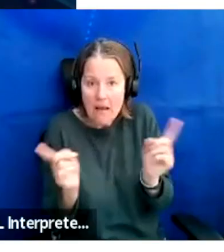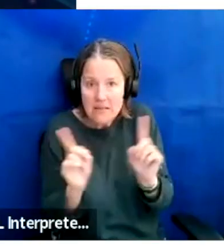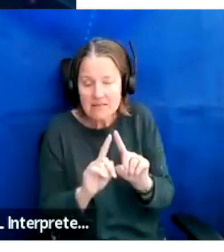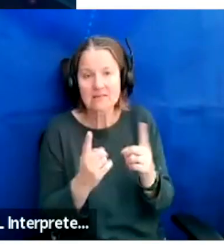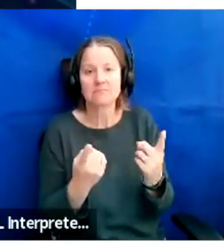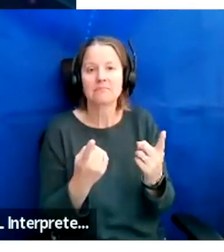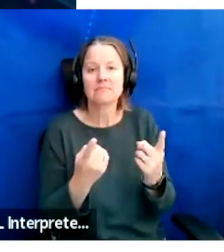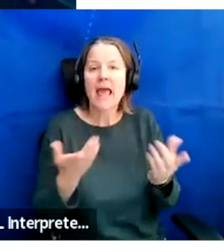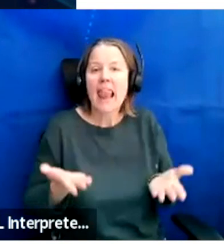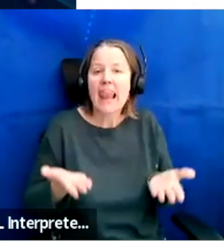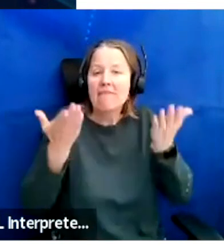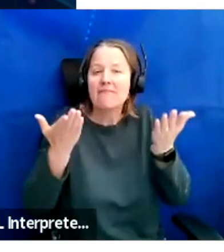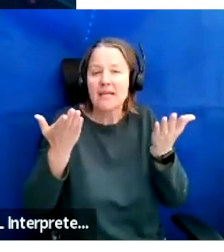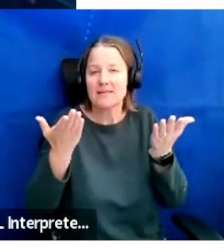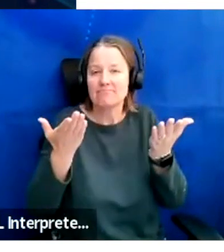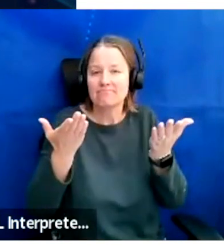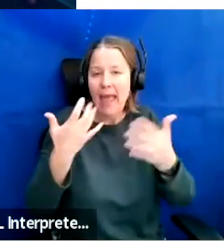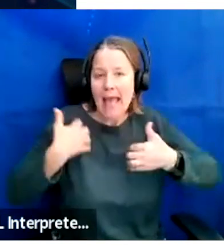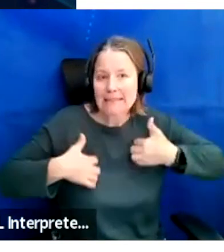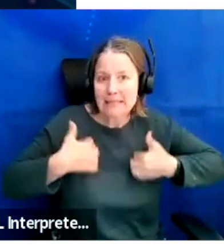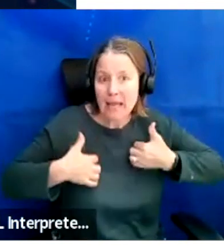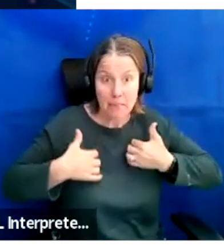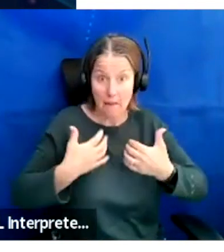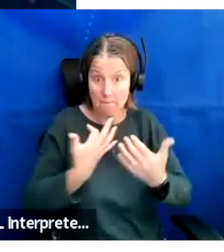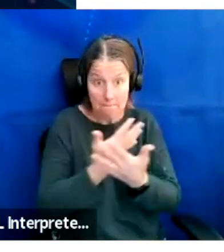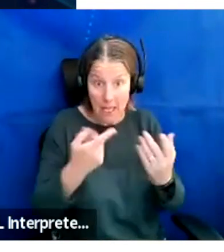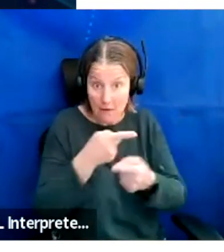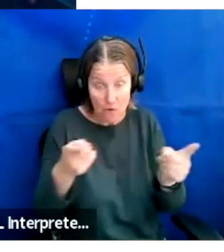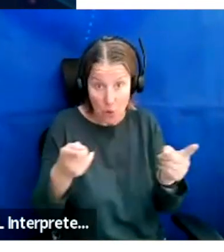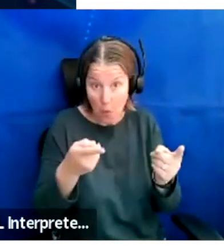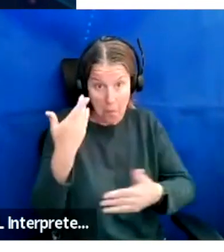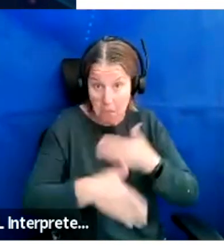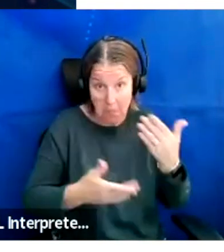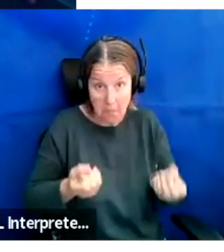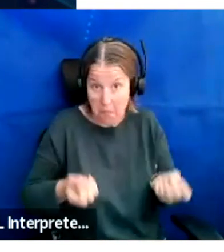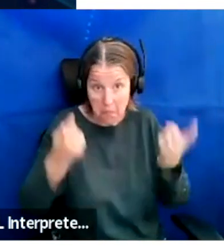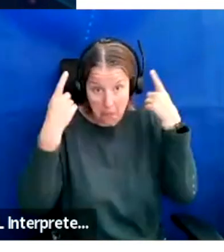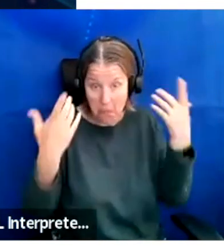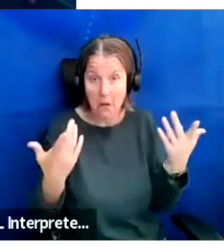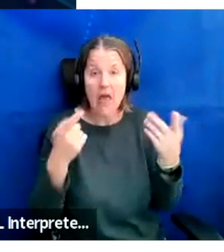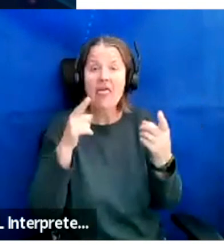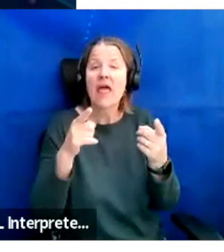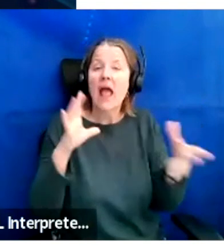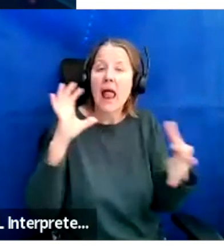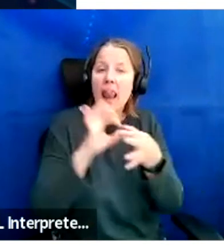We have got Lifted Entertainment, which many of you won't have heard of. They are a label that sits underneath ITV.